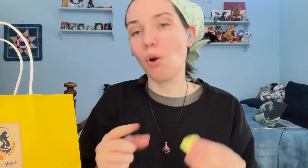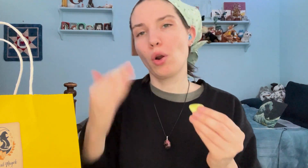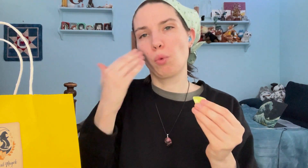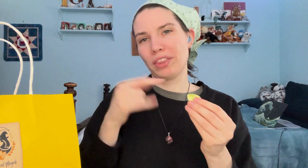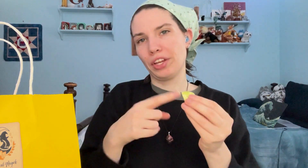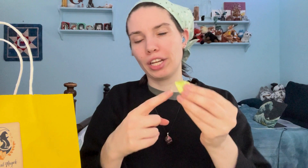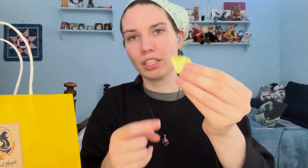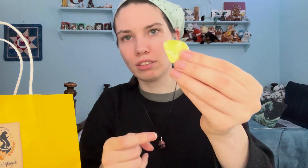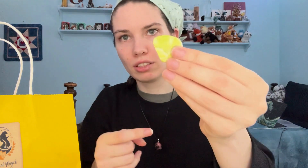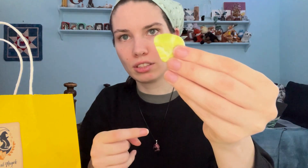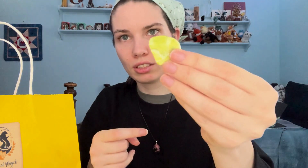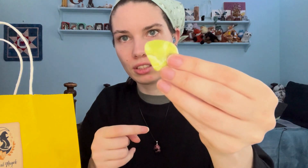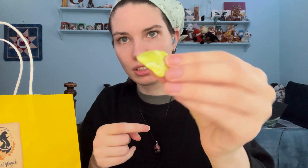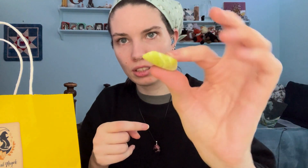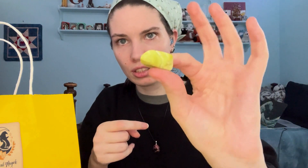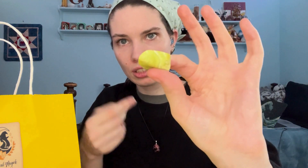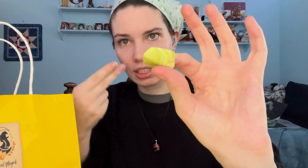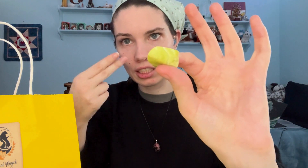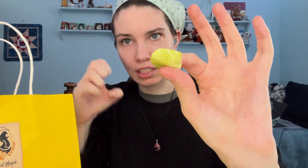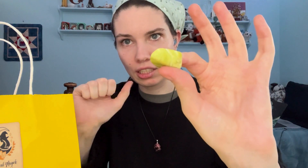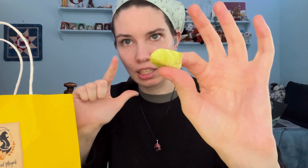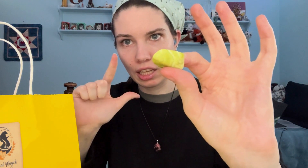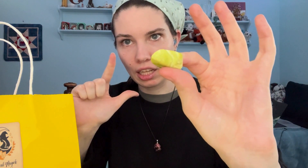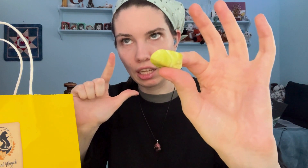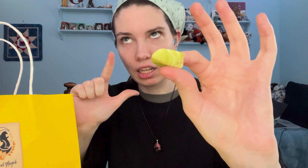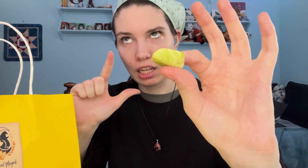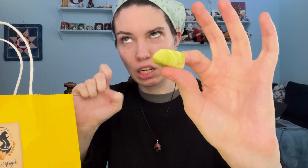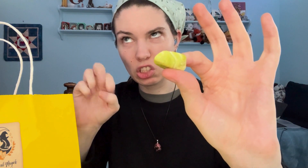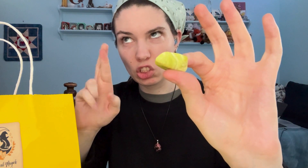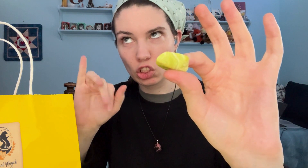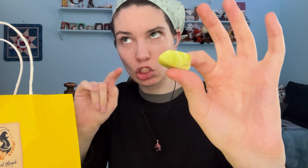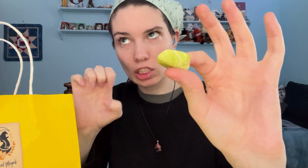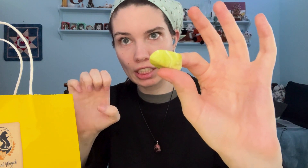Oh, I know what this is Healerite